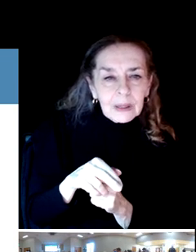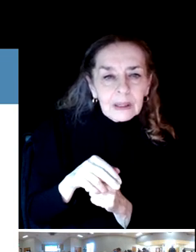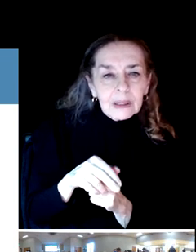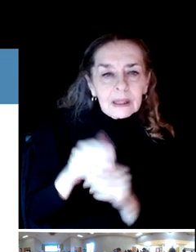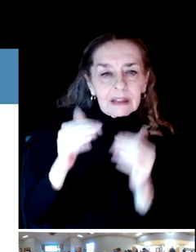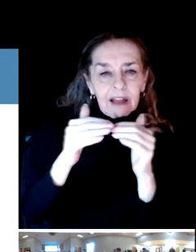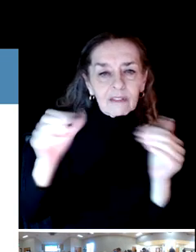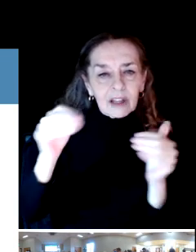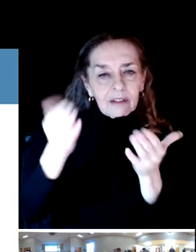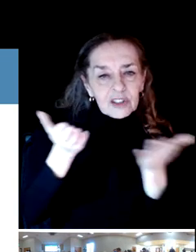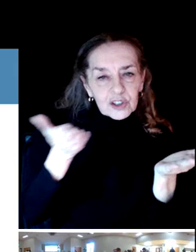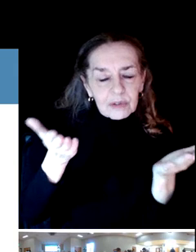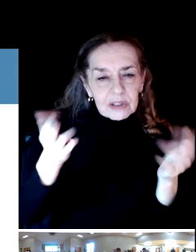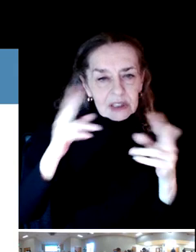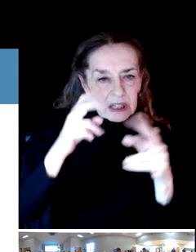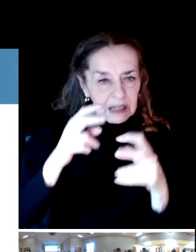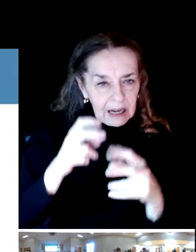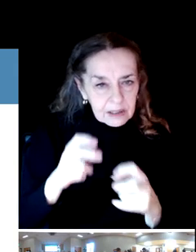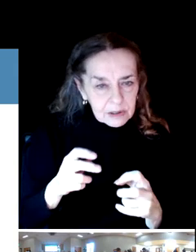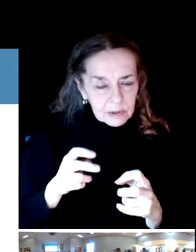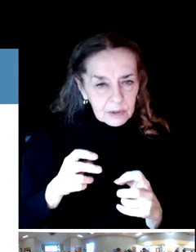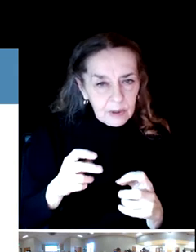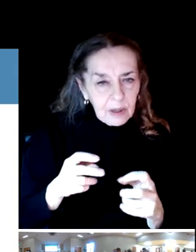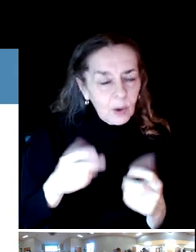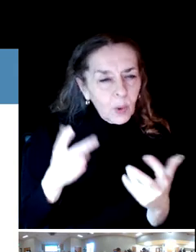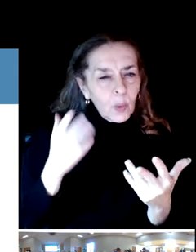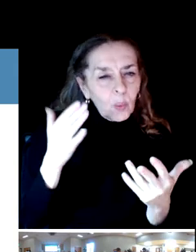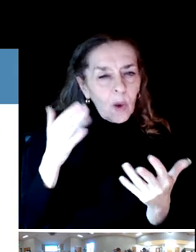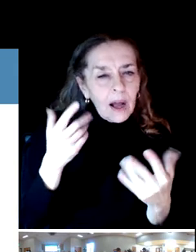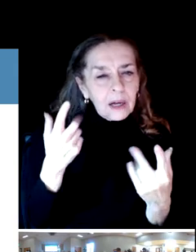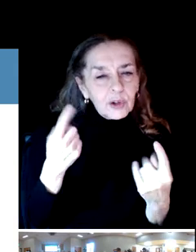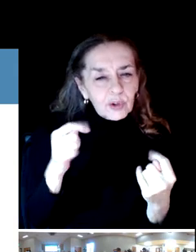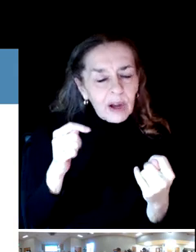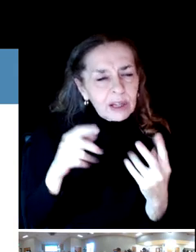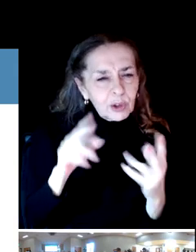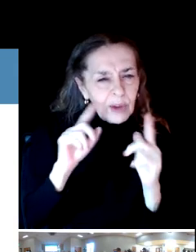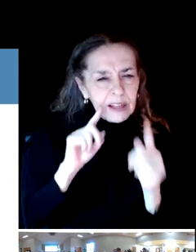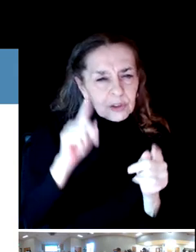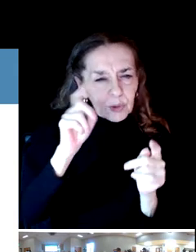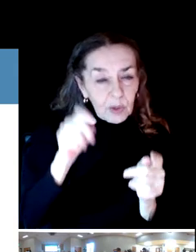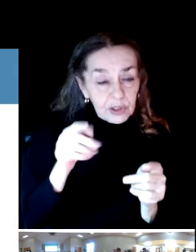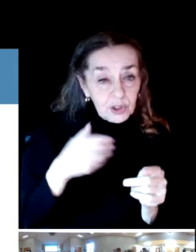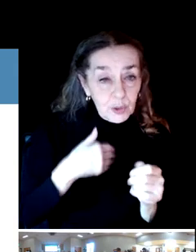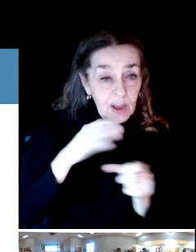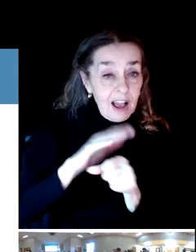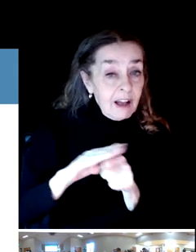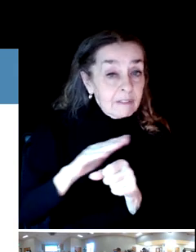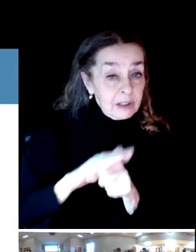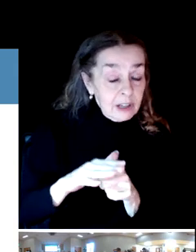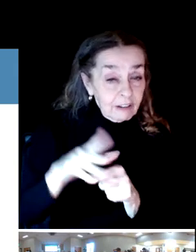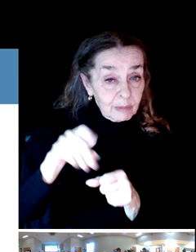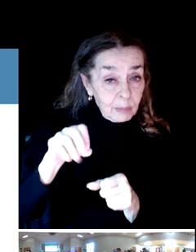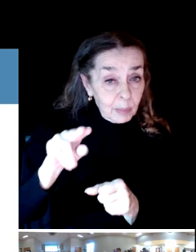This tries to answer the question, do you have enough parks and do those parks meet your needs?